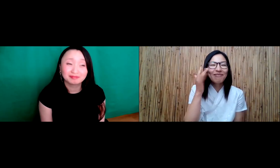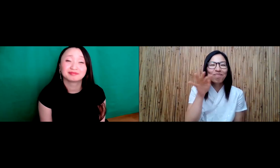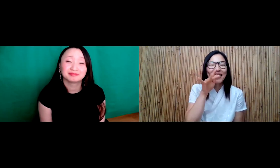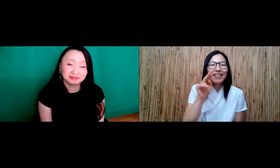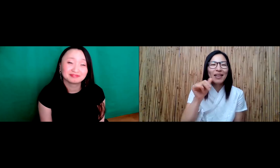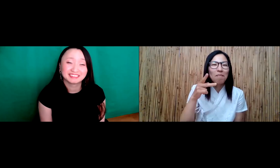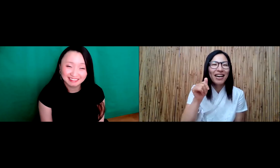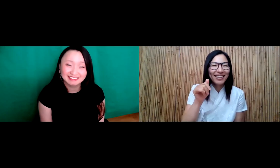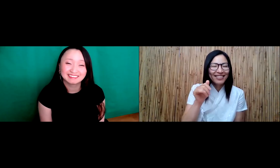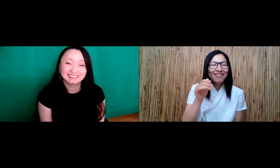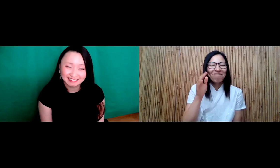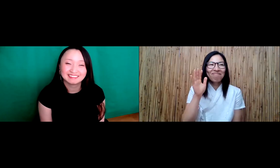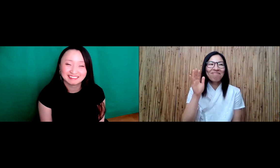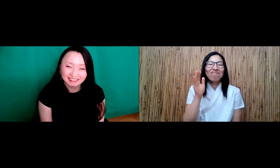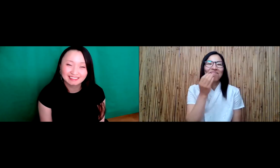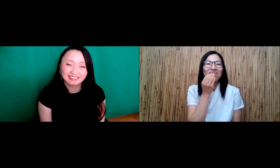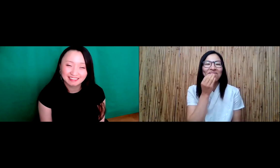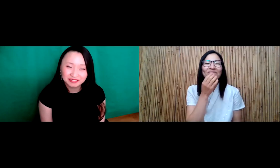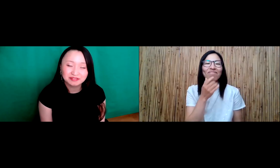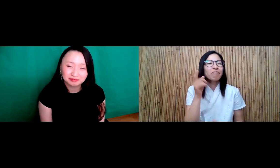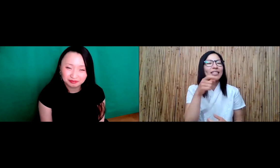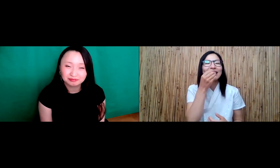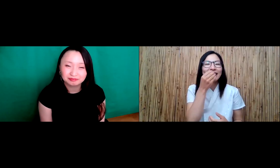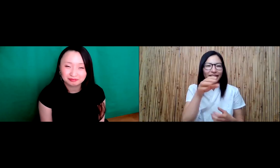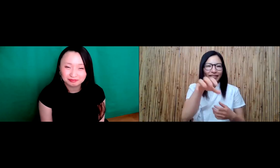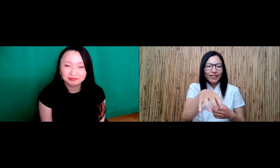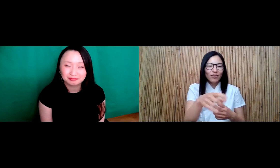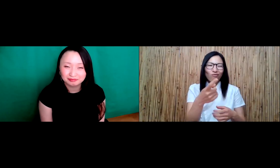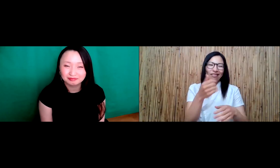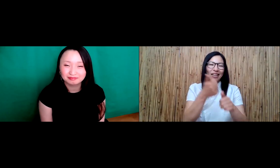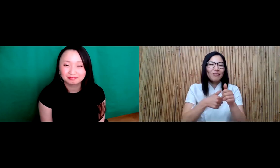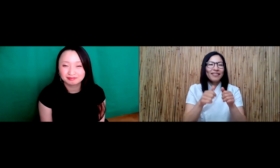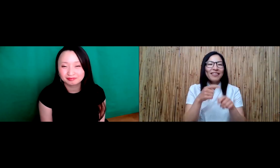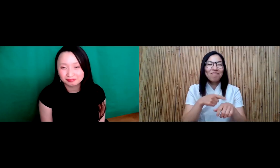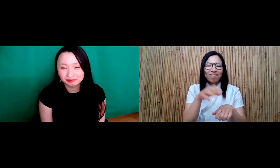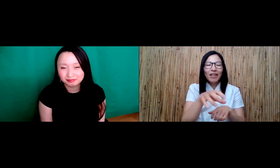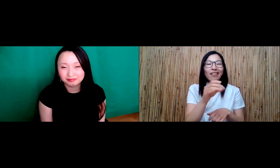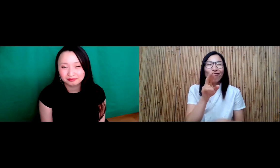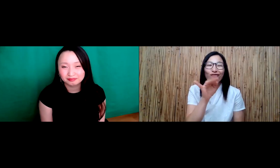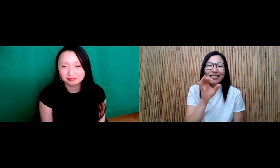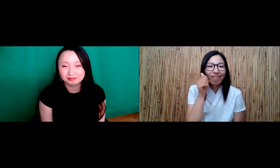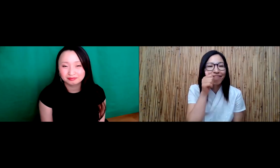I also love kimchi. Spicy fermented cabbage.